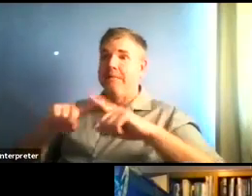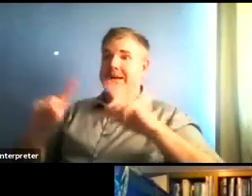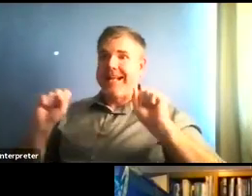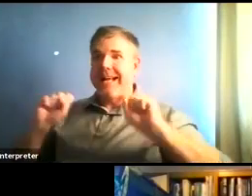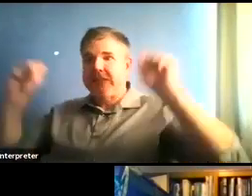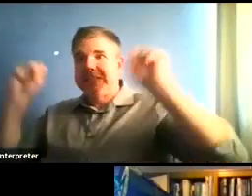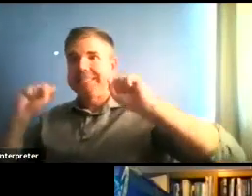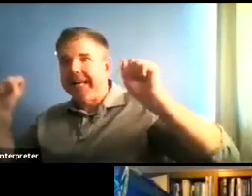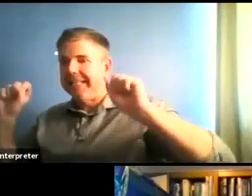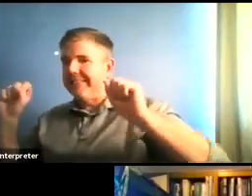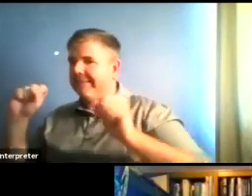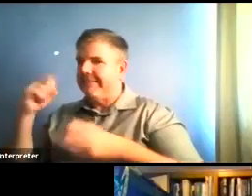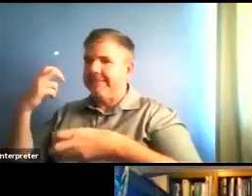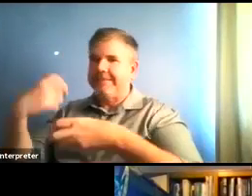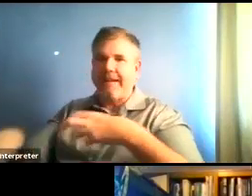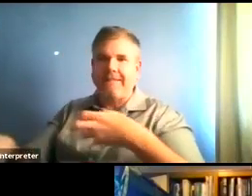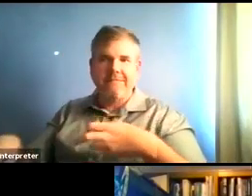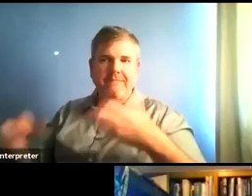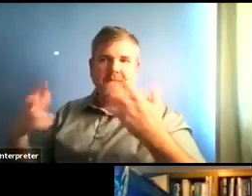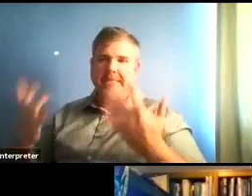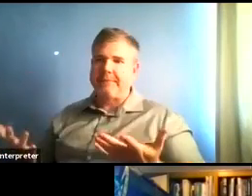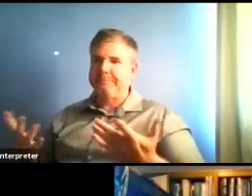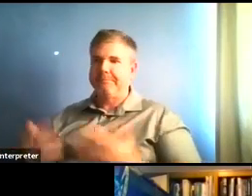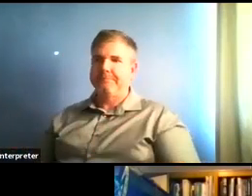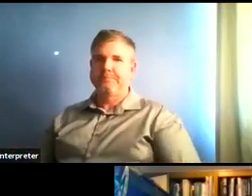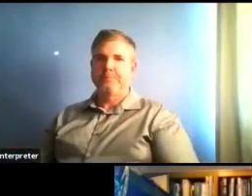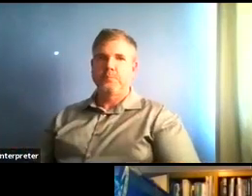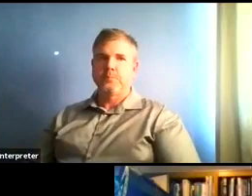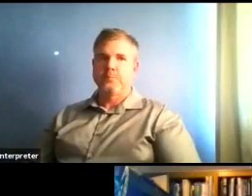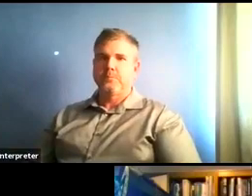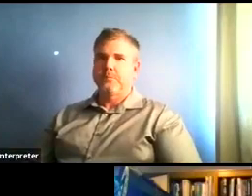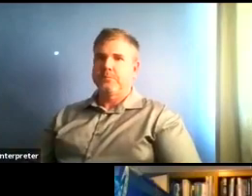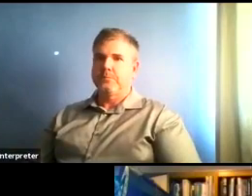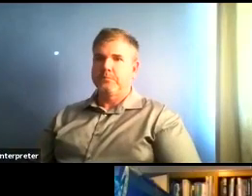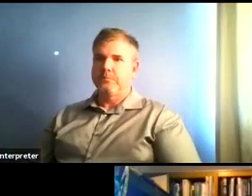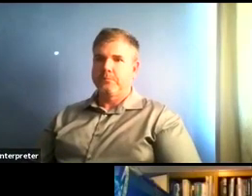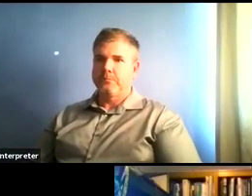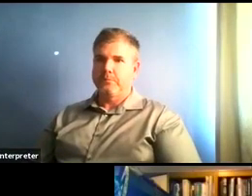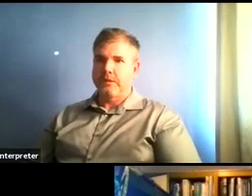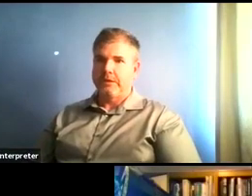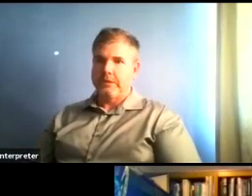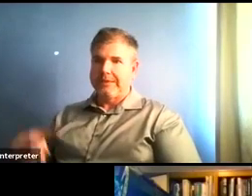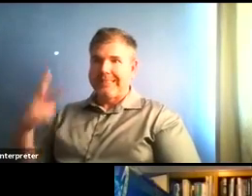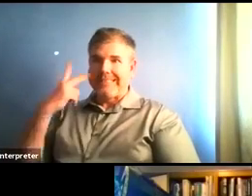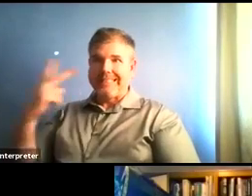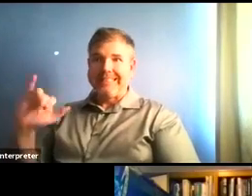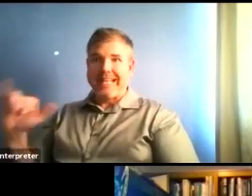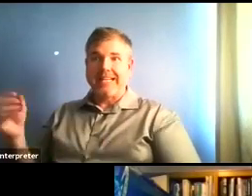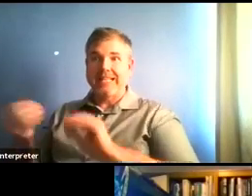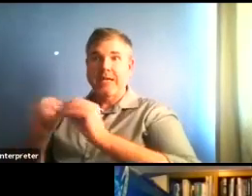And as you can see, the data that we presented on cases that are already already seeing in